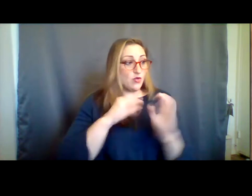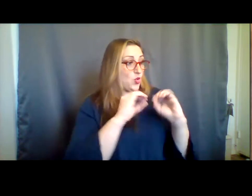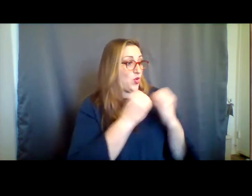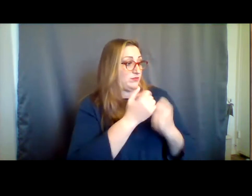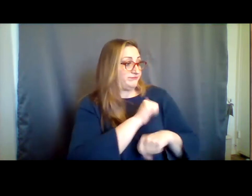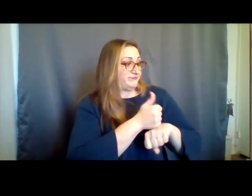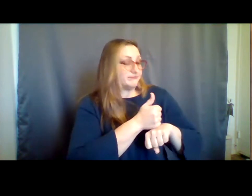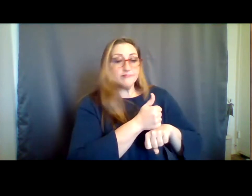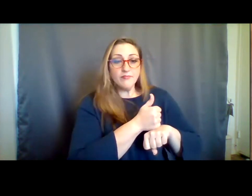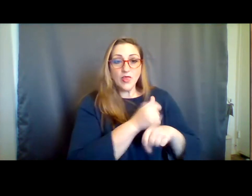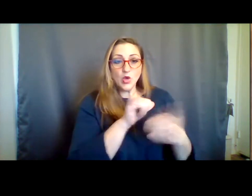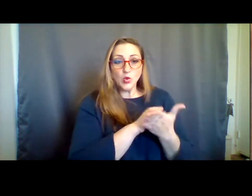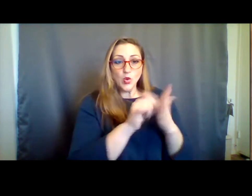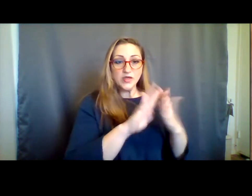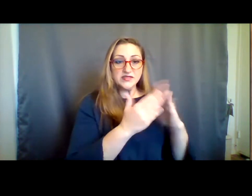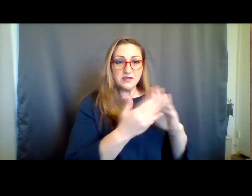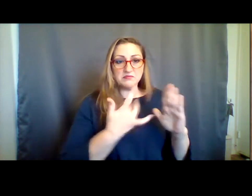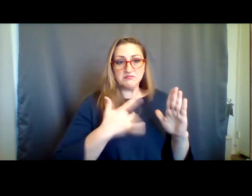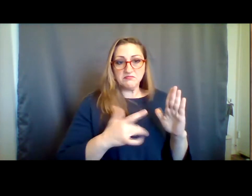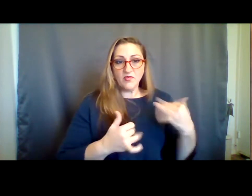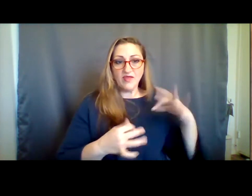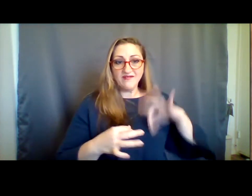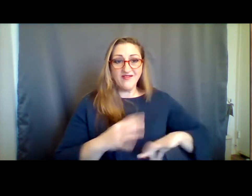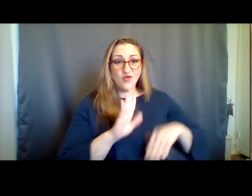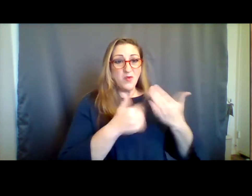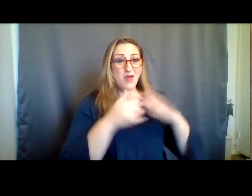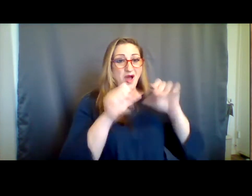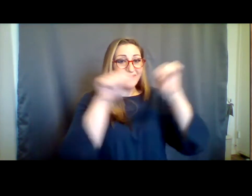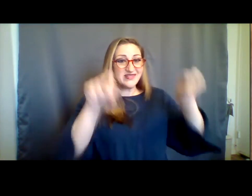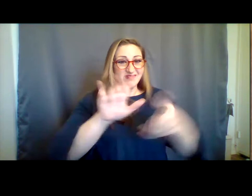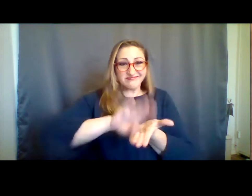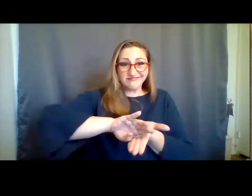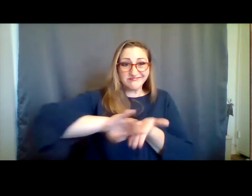we have benefited and continue to benefit from the systemic displacement and subsequent erasure of